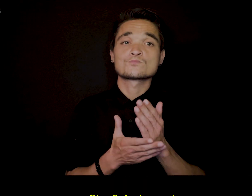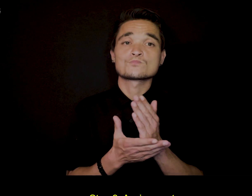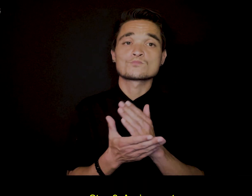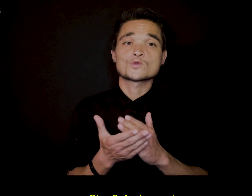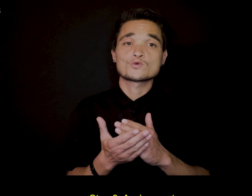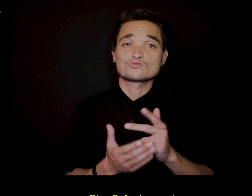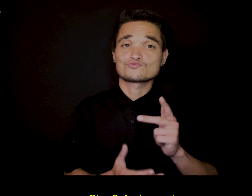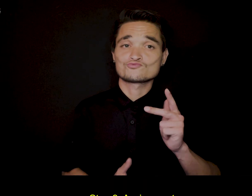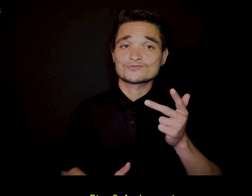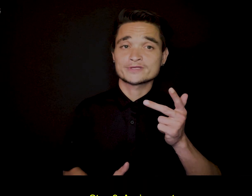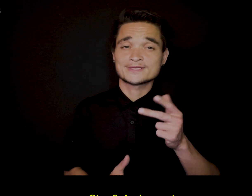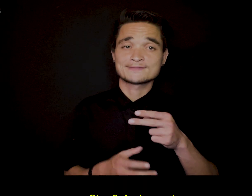Step 3: Assignment